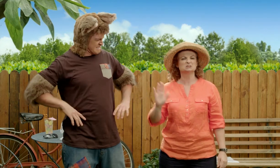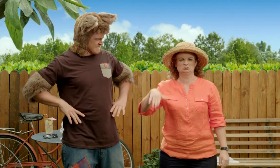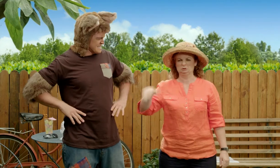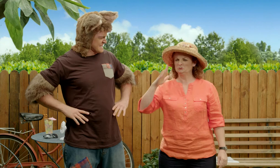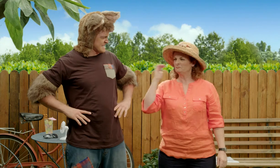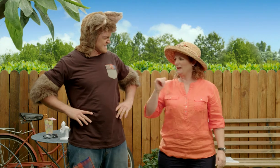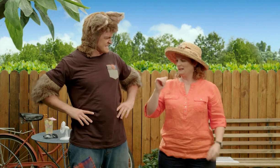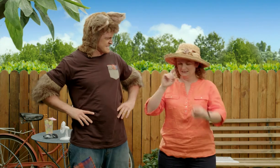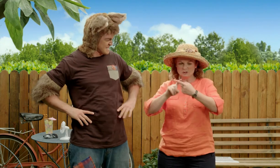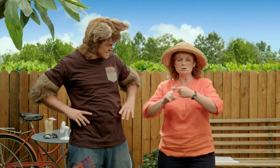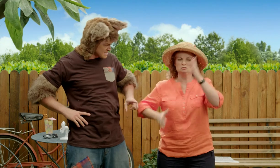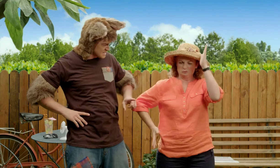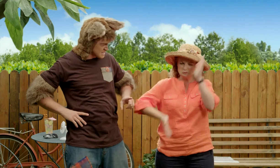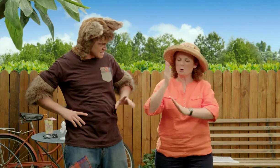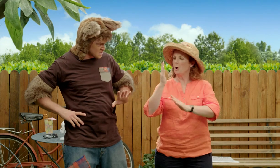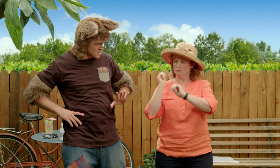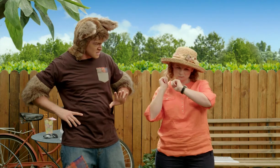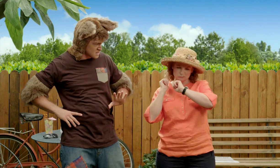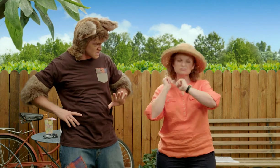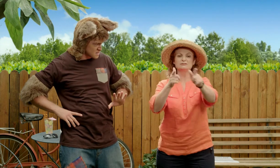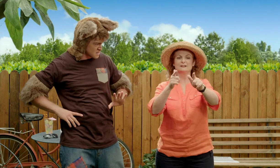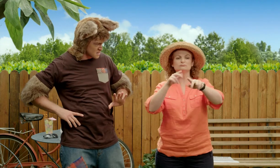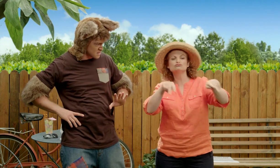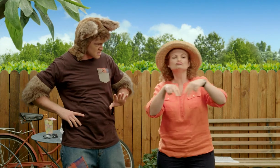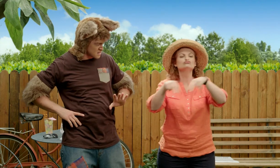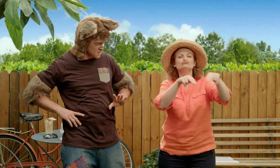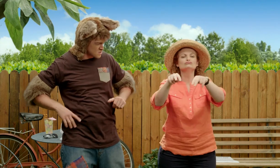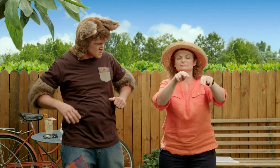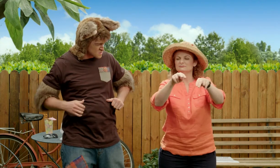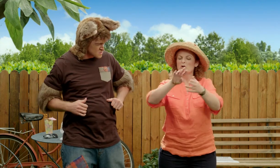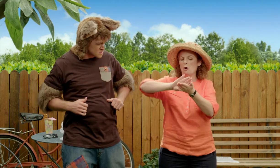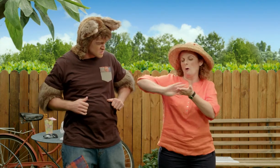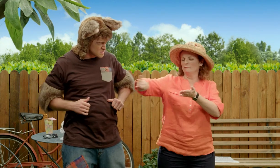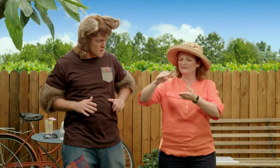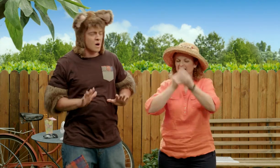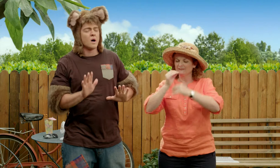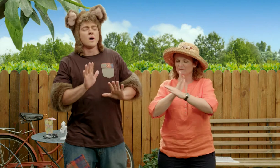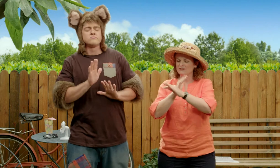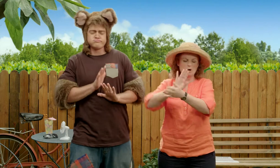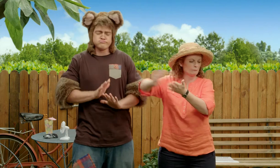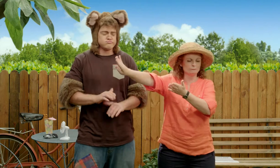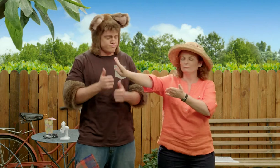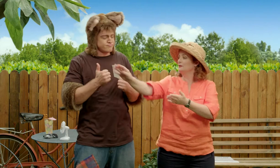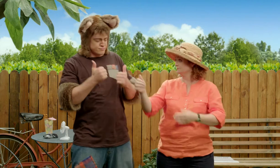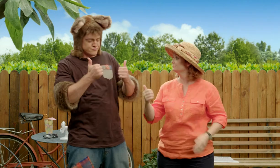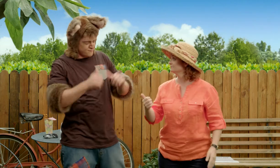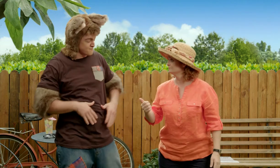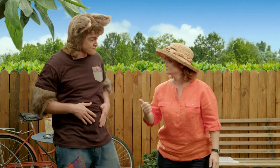Well that's okay, Possum. We can still go to the beach and just enjoy looking around. We don't need to eat any fish.